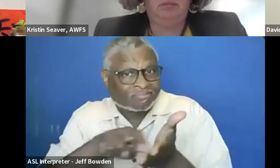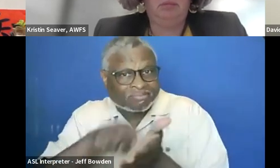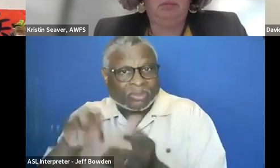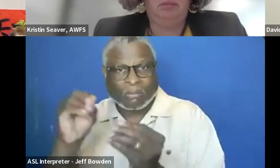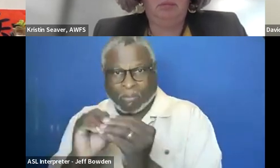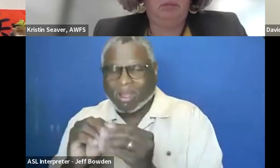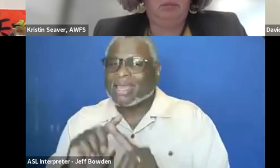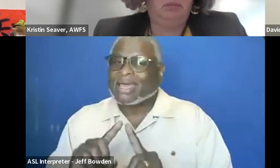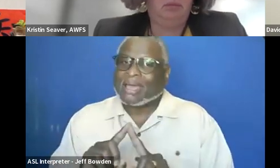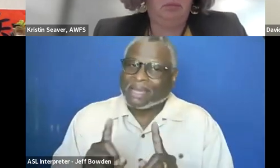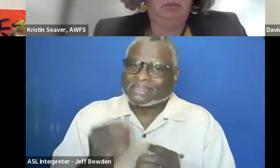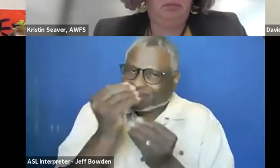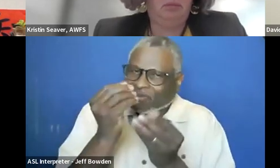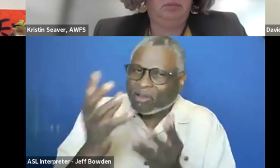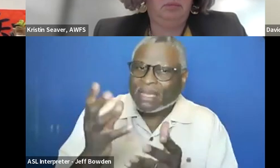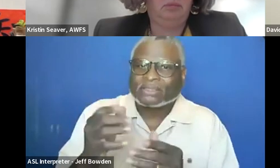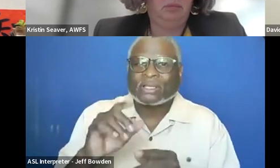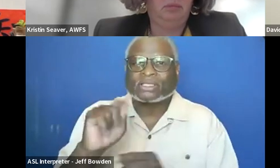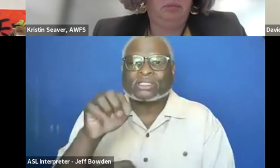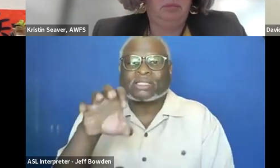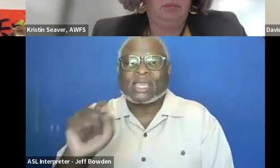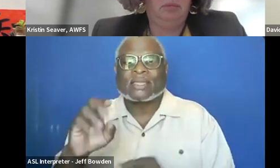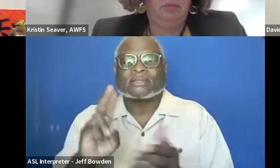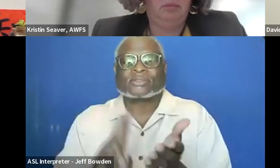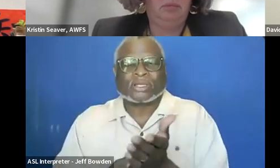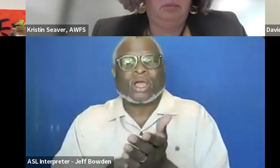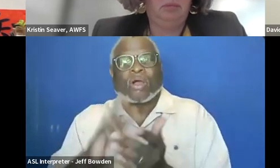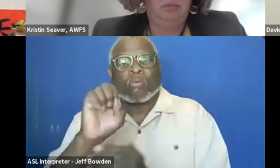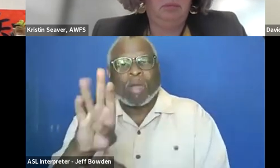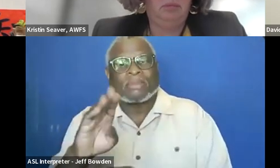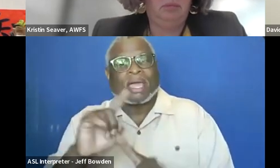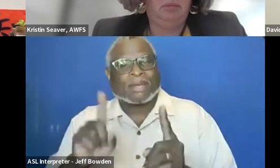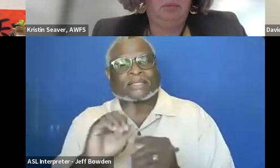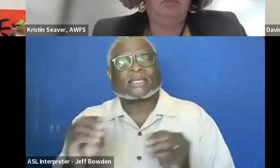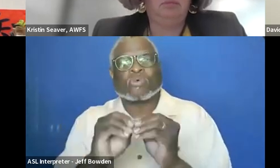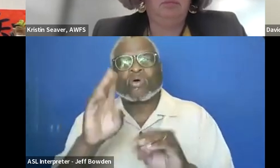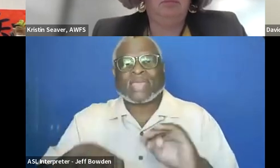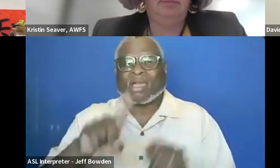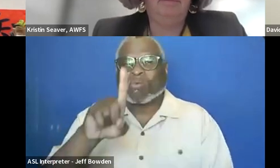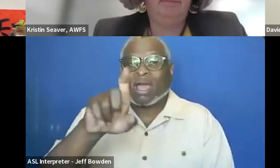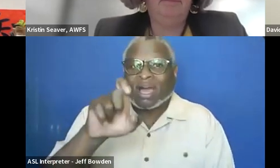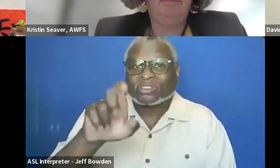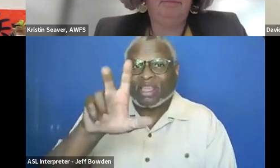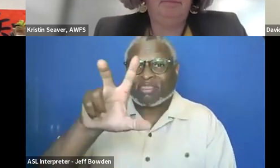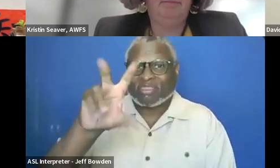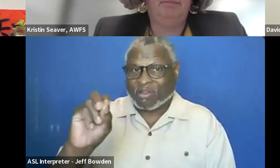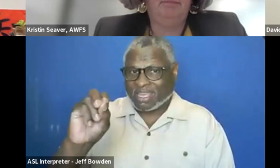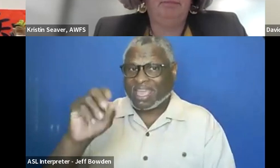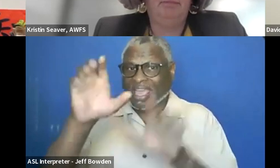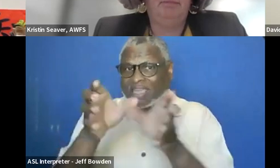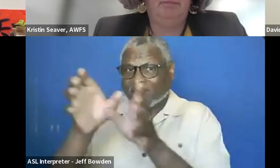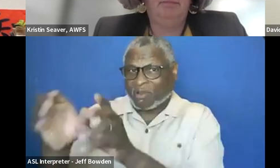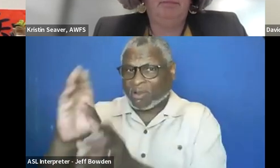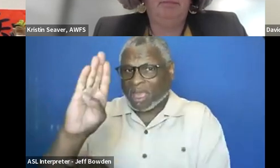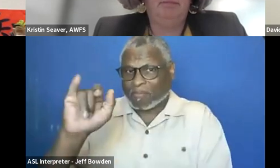The information is on USDA's website but there is over 130 categories for biobased products.